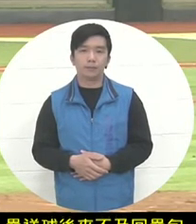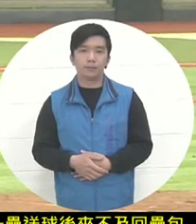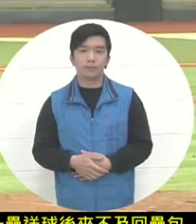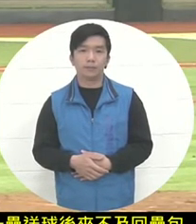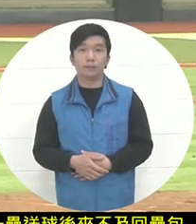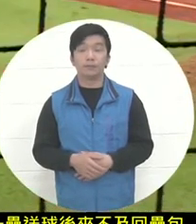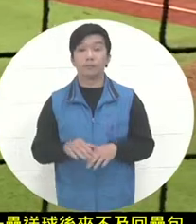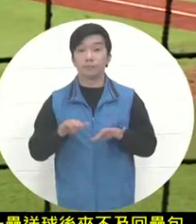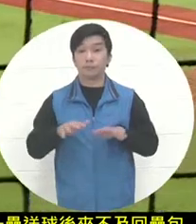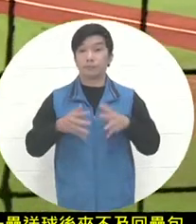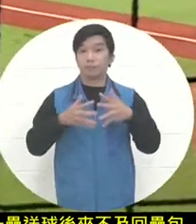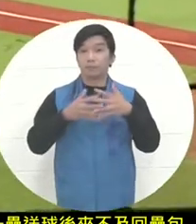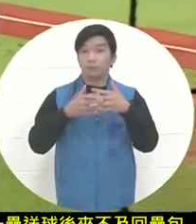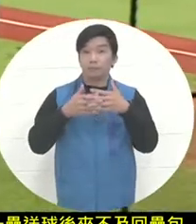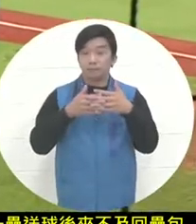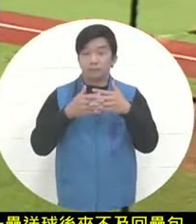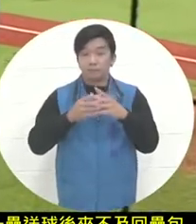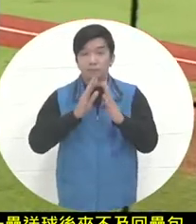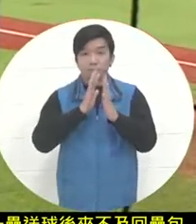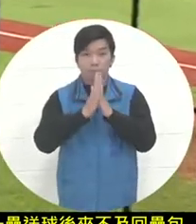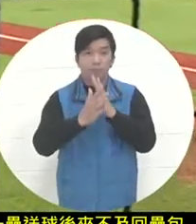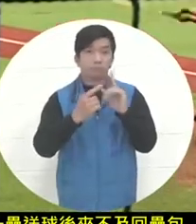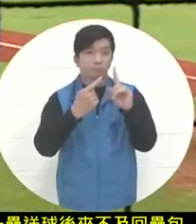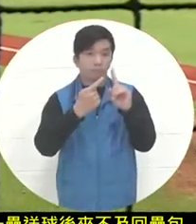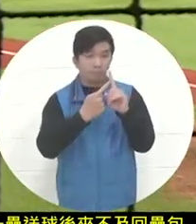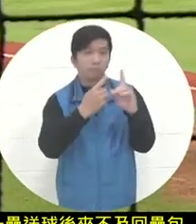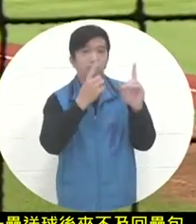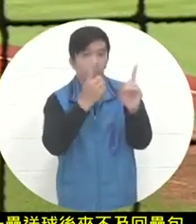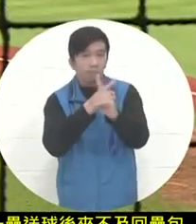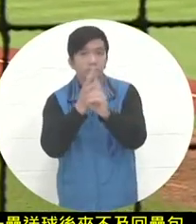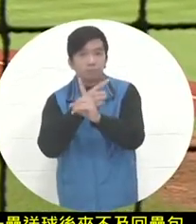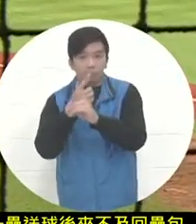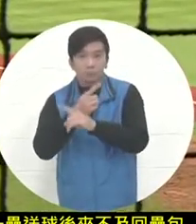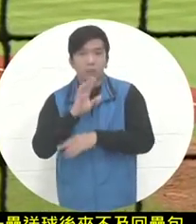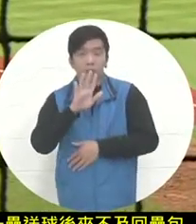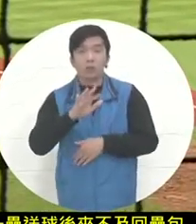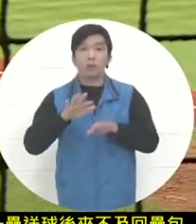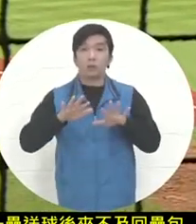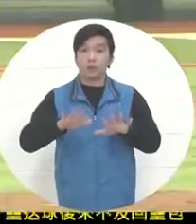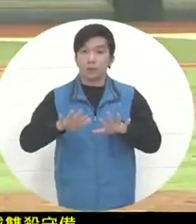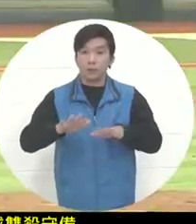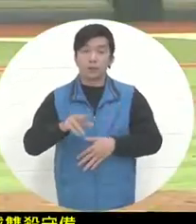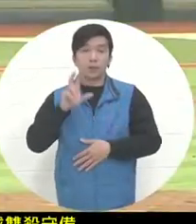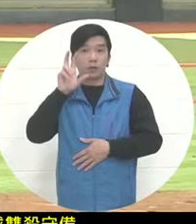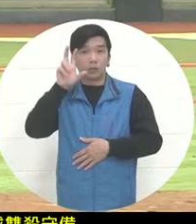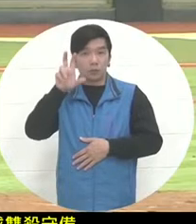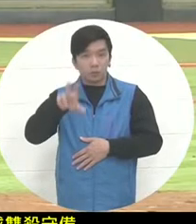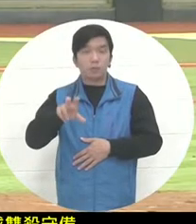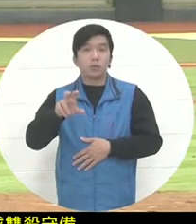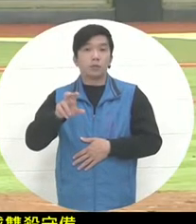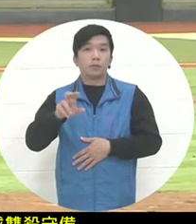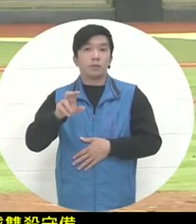It seems that the United States team is reorganizing personnel. Now the pitcher has been replaced